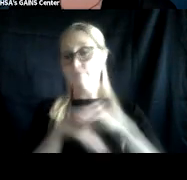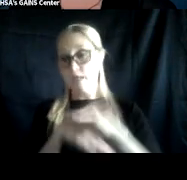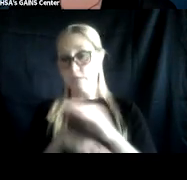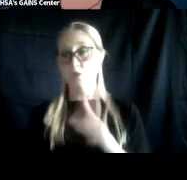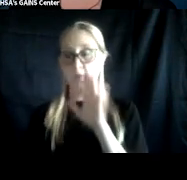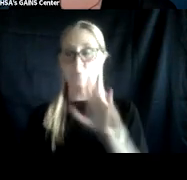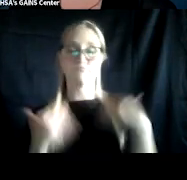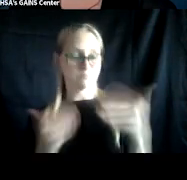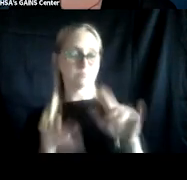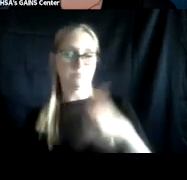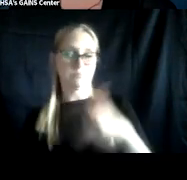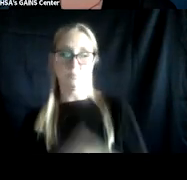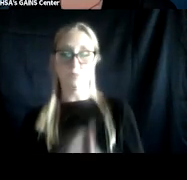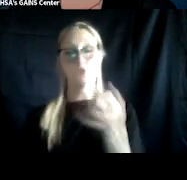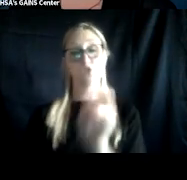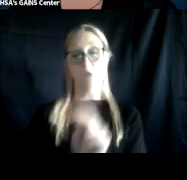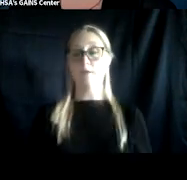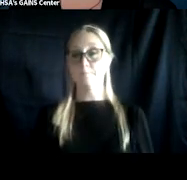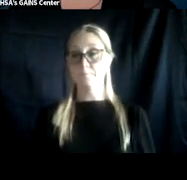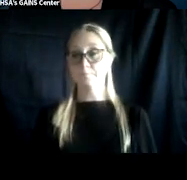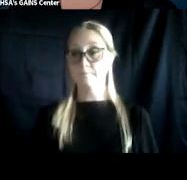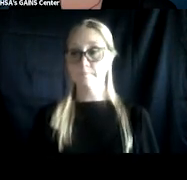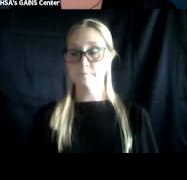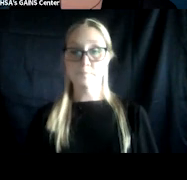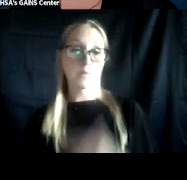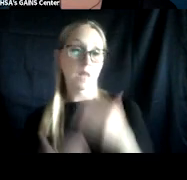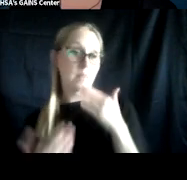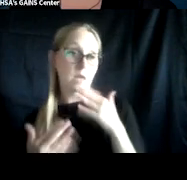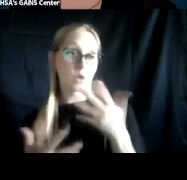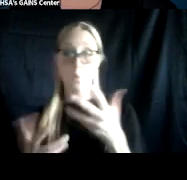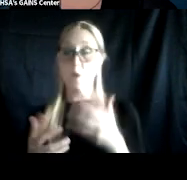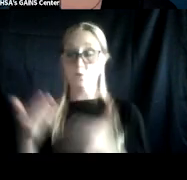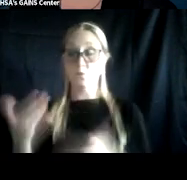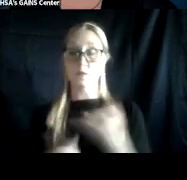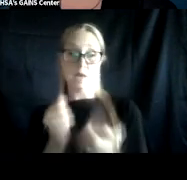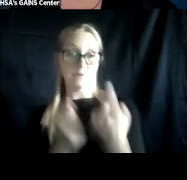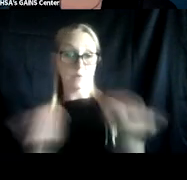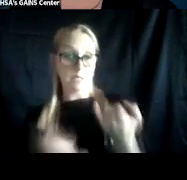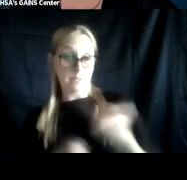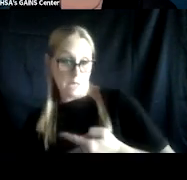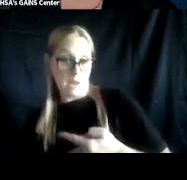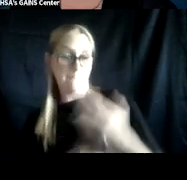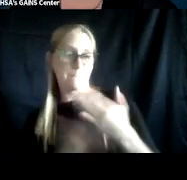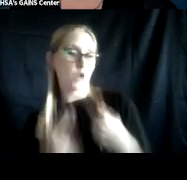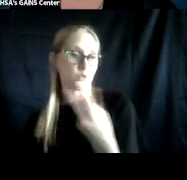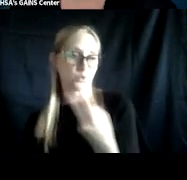Jon. Thank you, Dr. Stein. I would like to welcome everyone to today's webinar, Part Two of Supporting Veterans